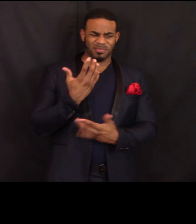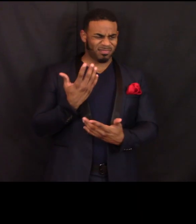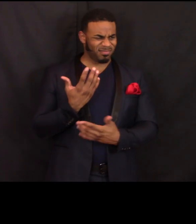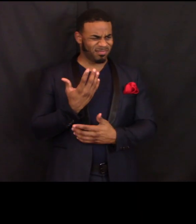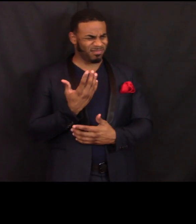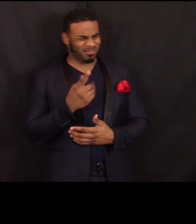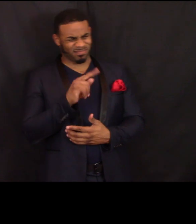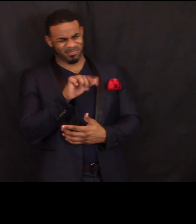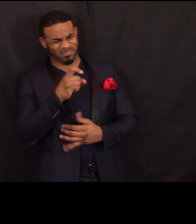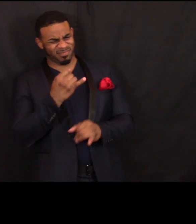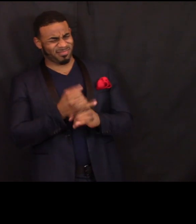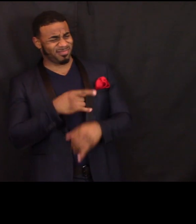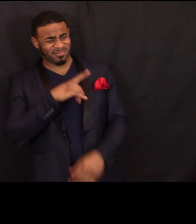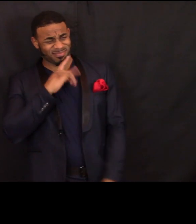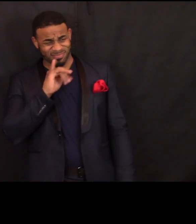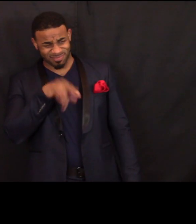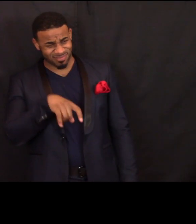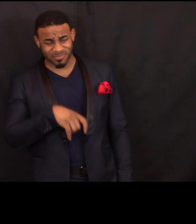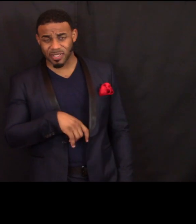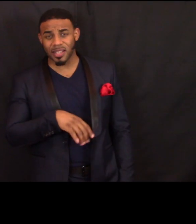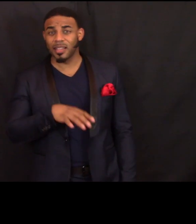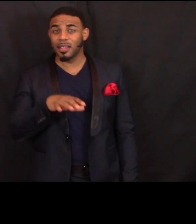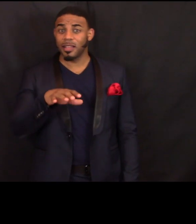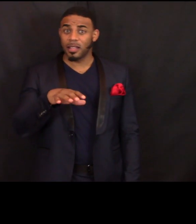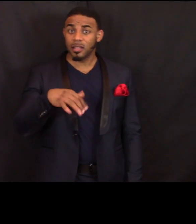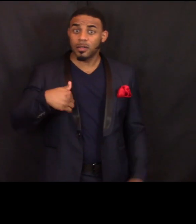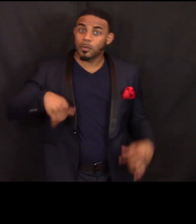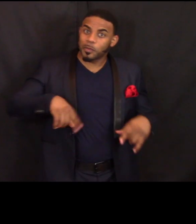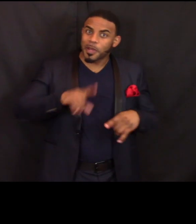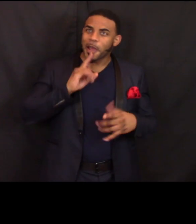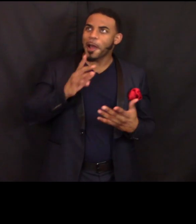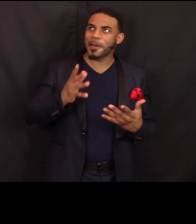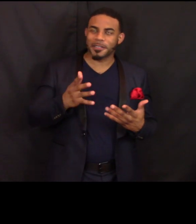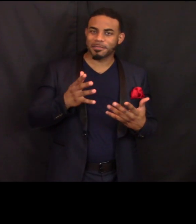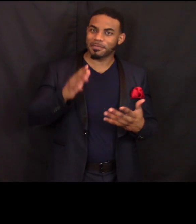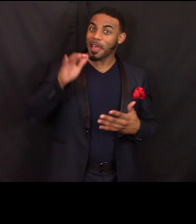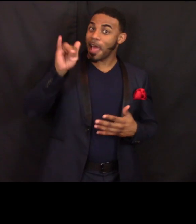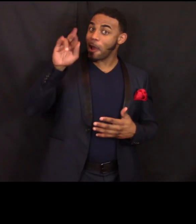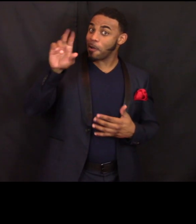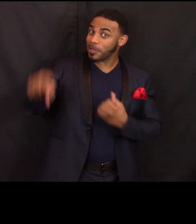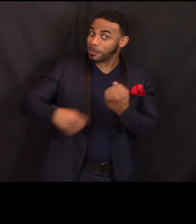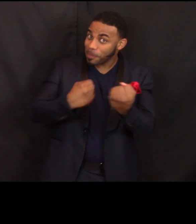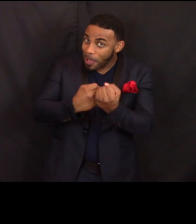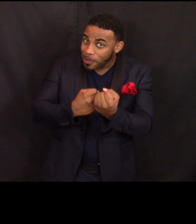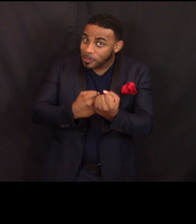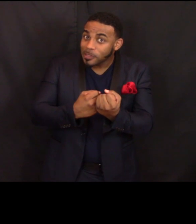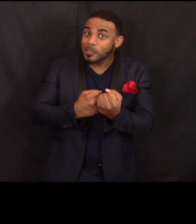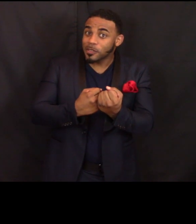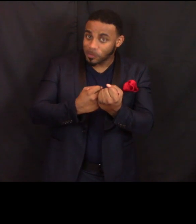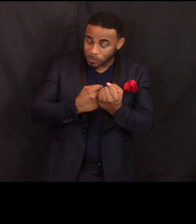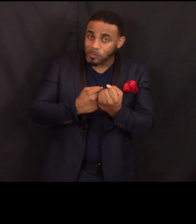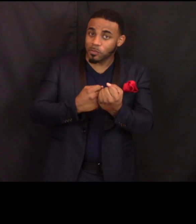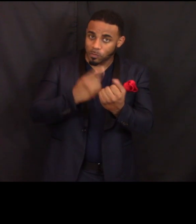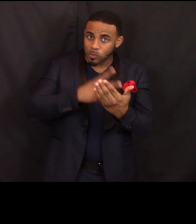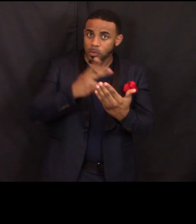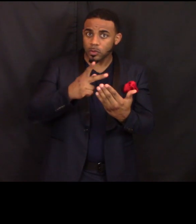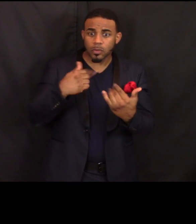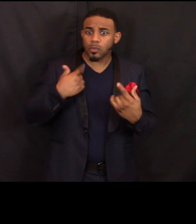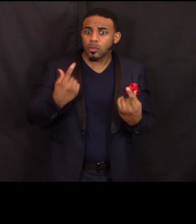Well, we are a IRS sponsored program That prepares income taxes